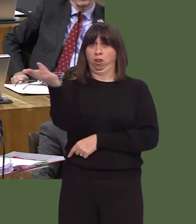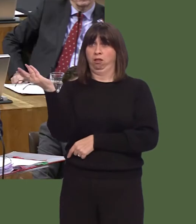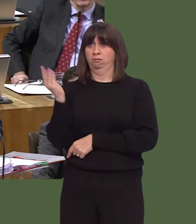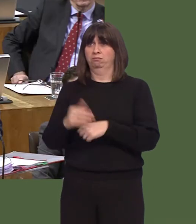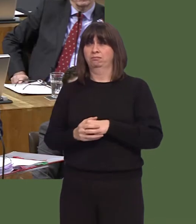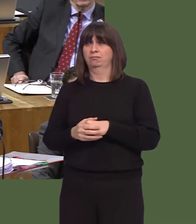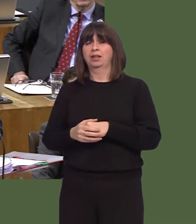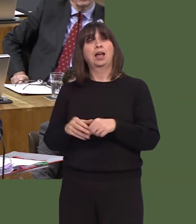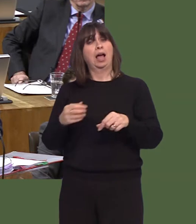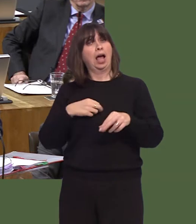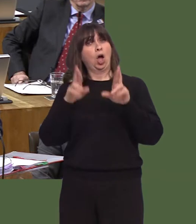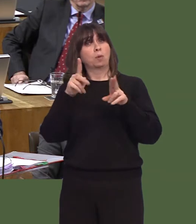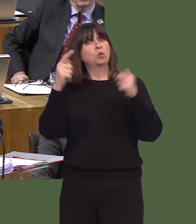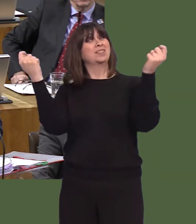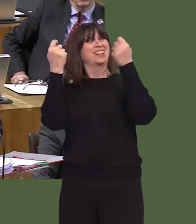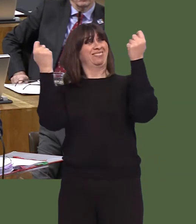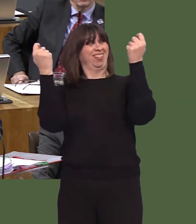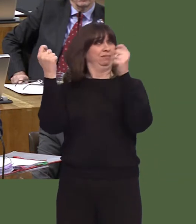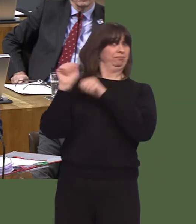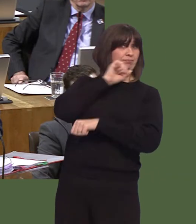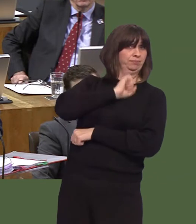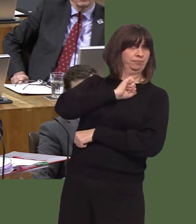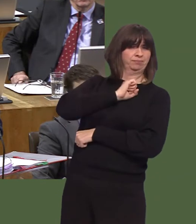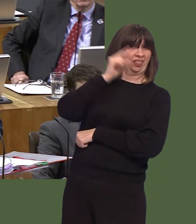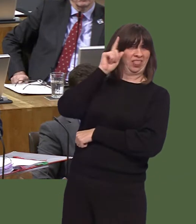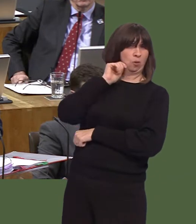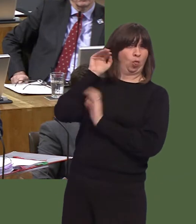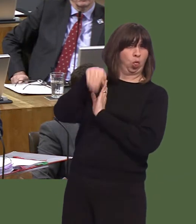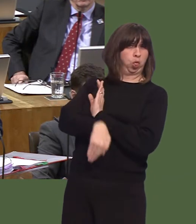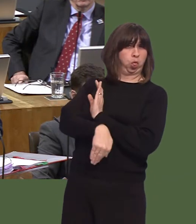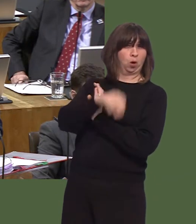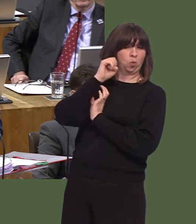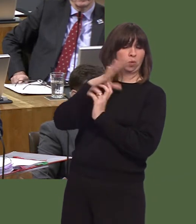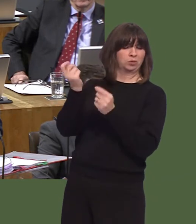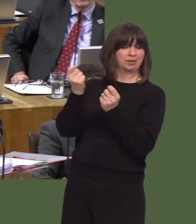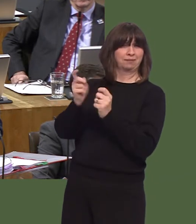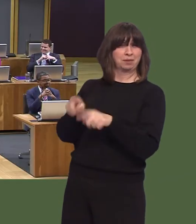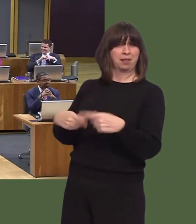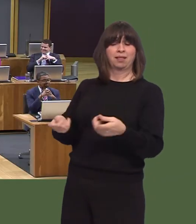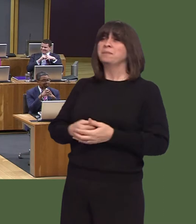And I do genuinely wish them success, although I think it's unlikely to be realised.